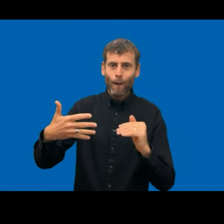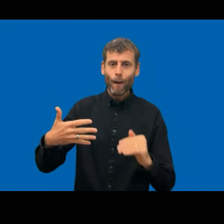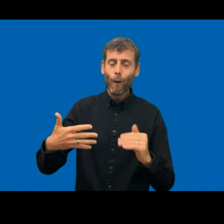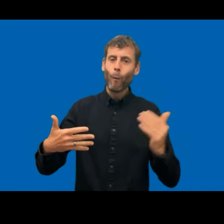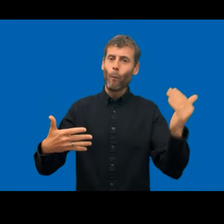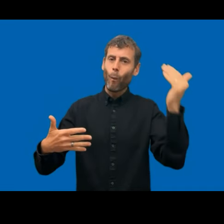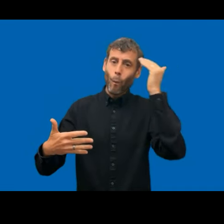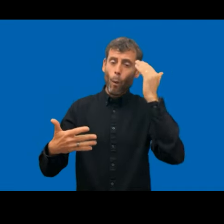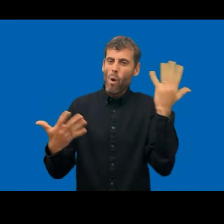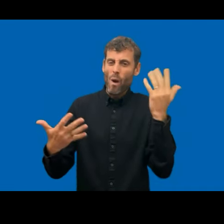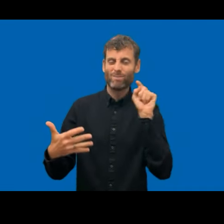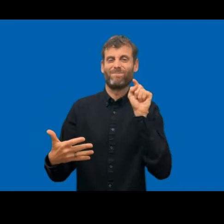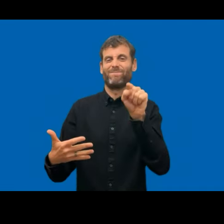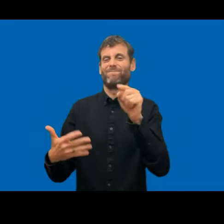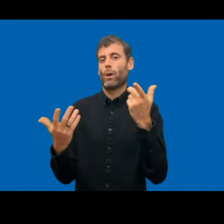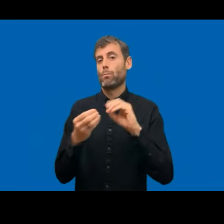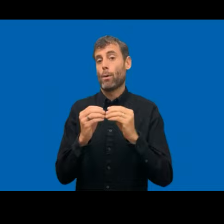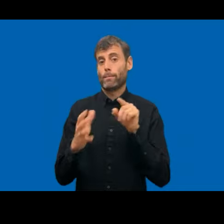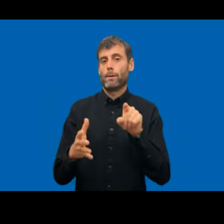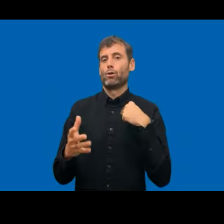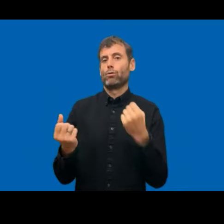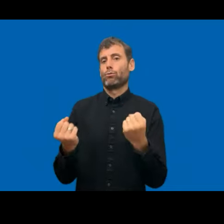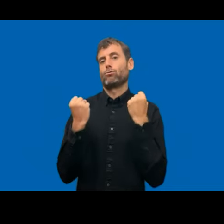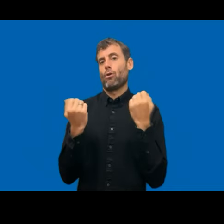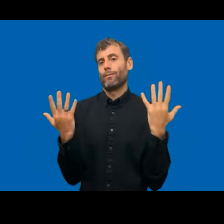this meeting also gives them more transparency in how to why did we